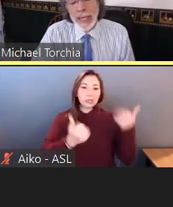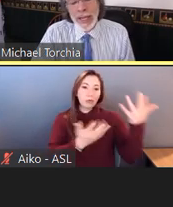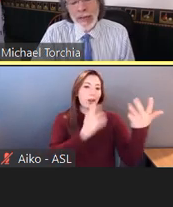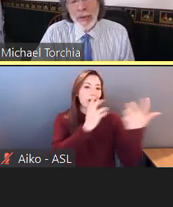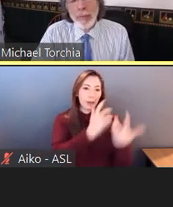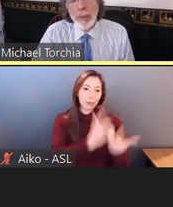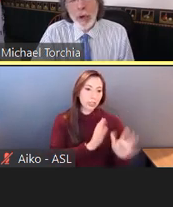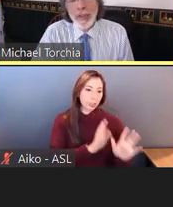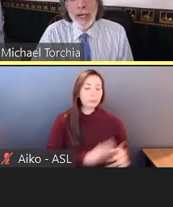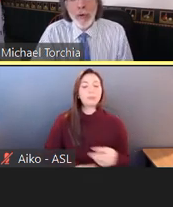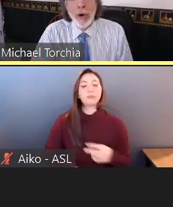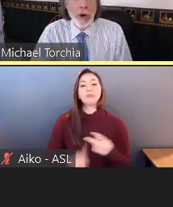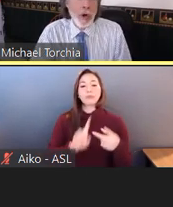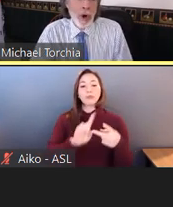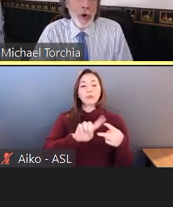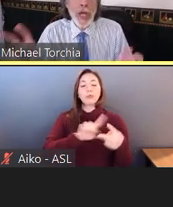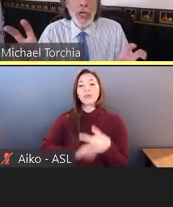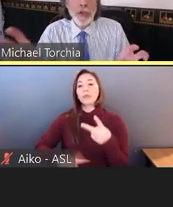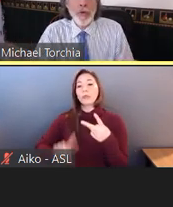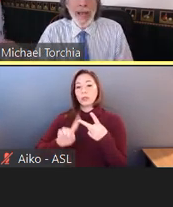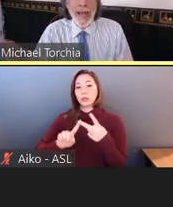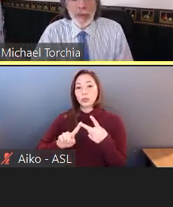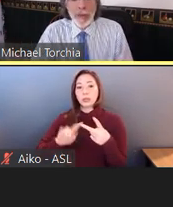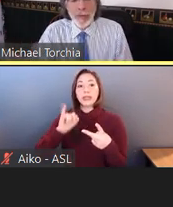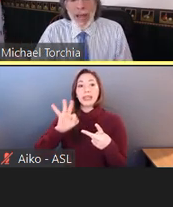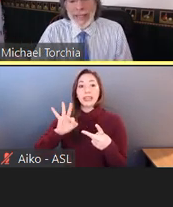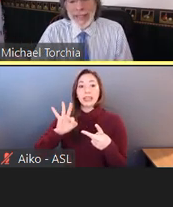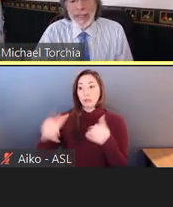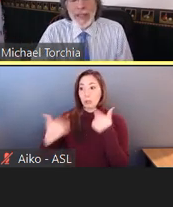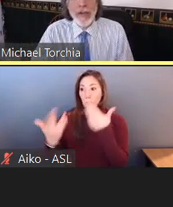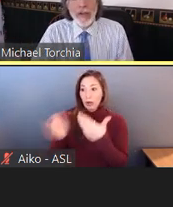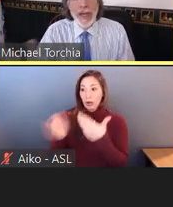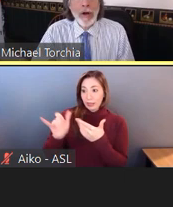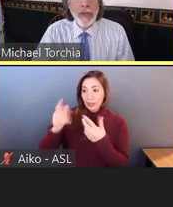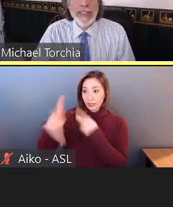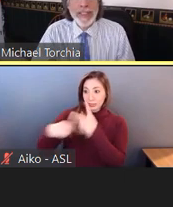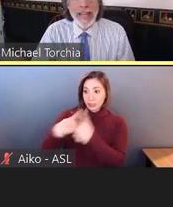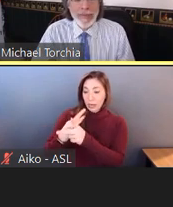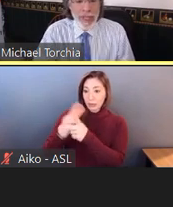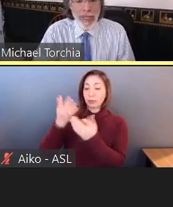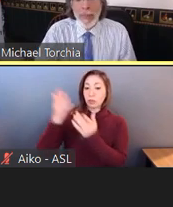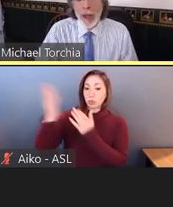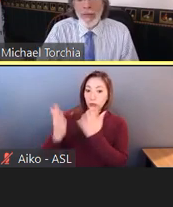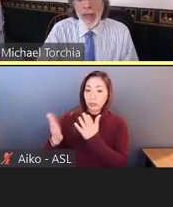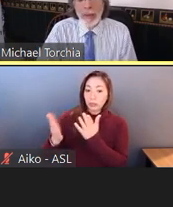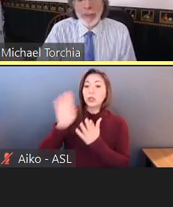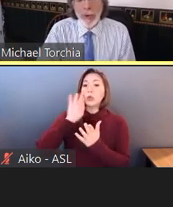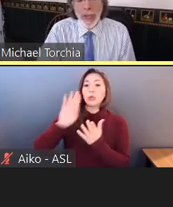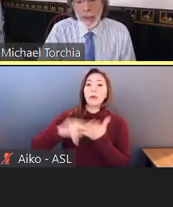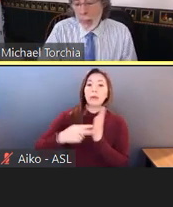if it would pose a quote-unquote, direct threat to the health and safety of that employee